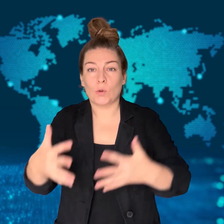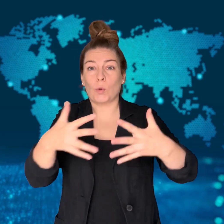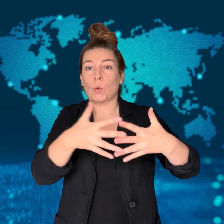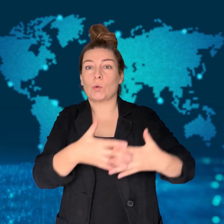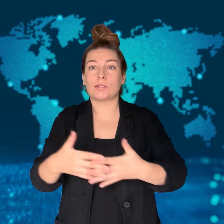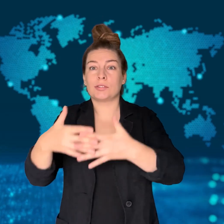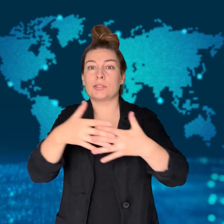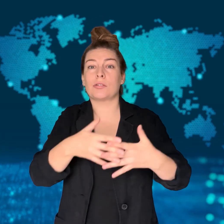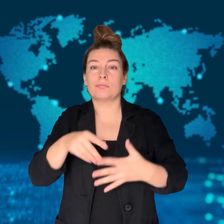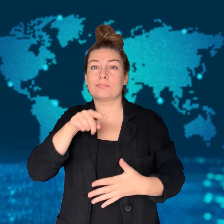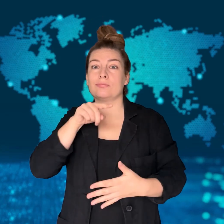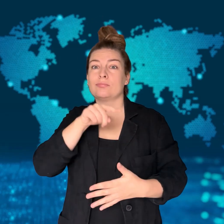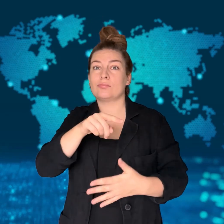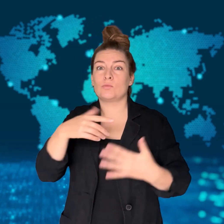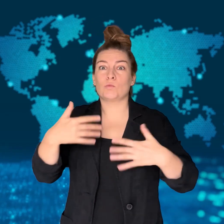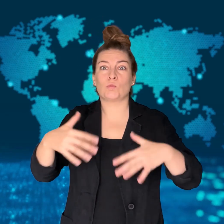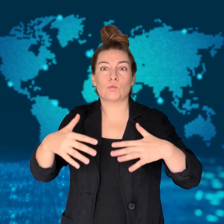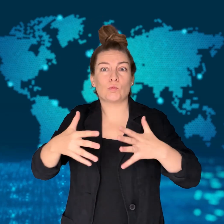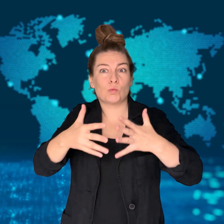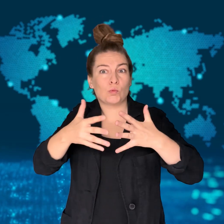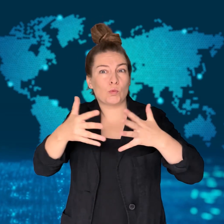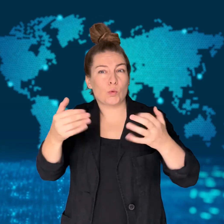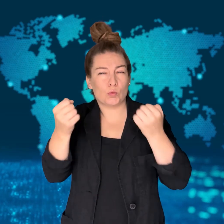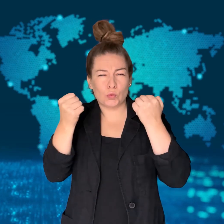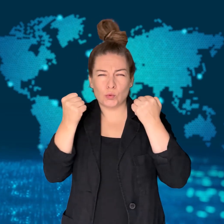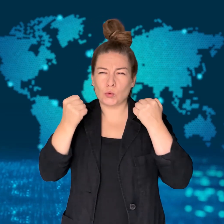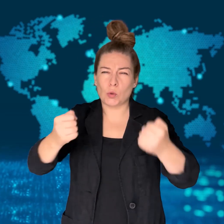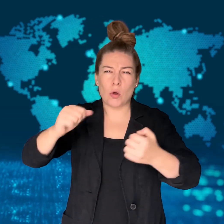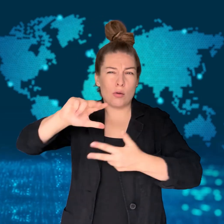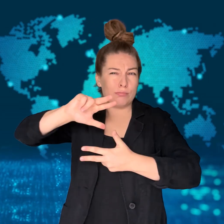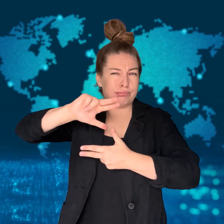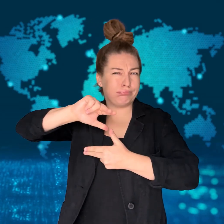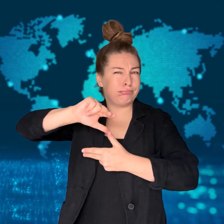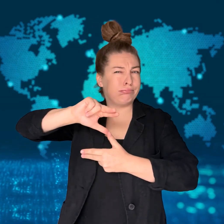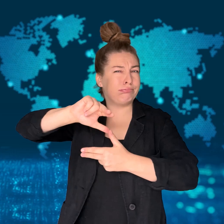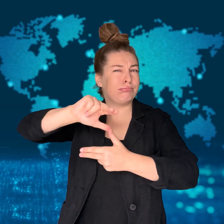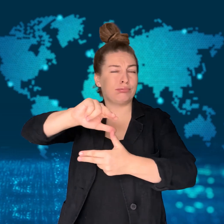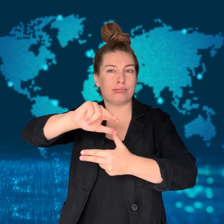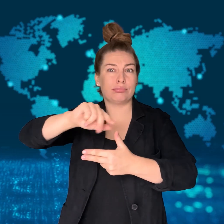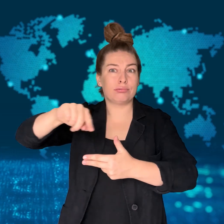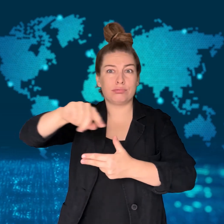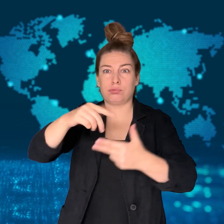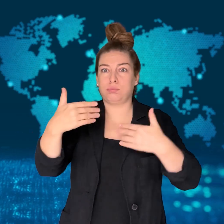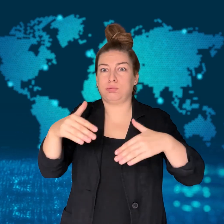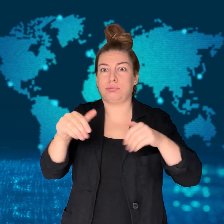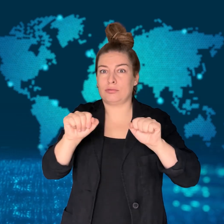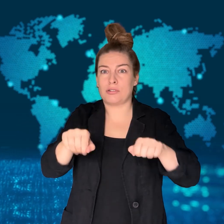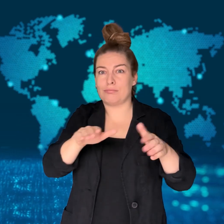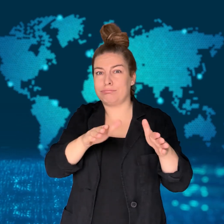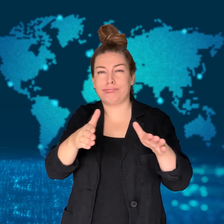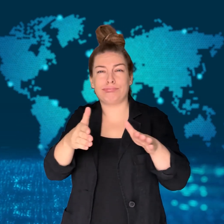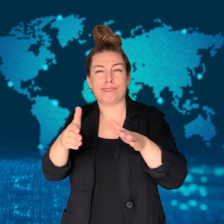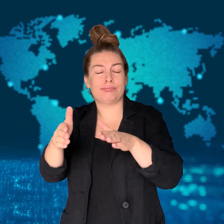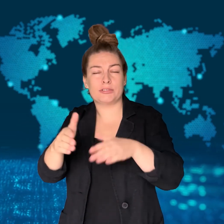Deadly hurricane